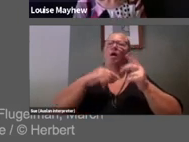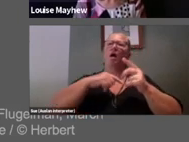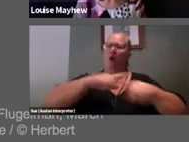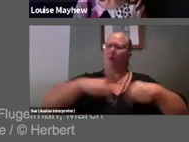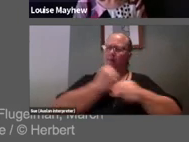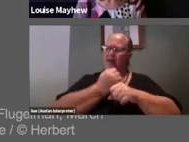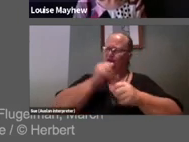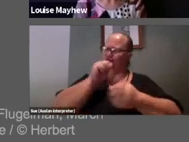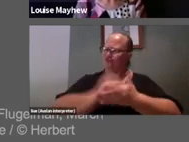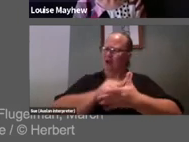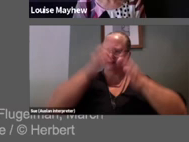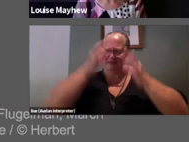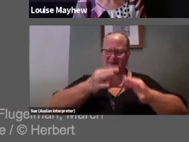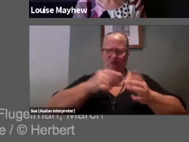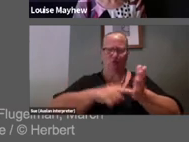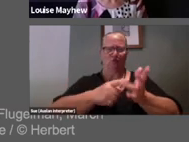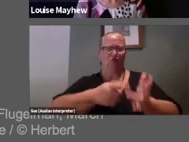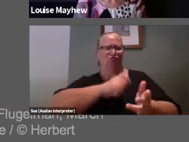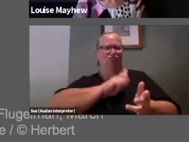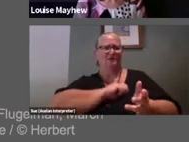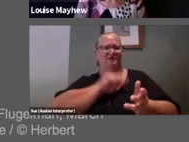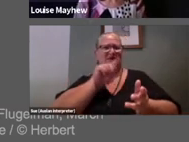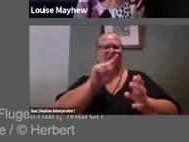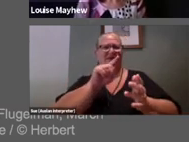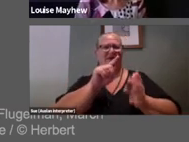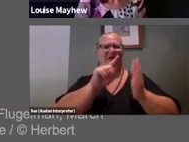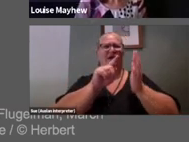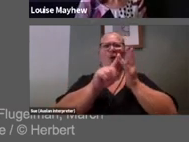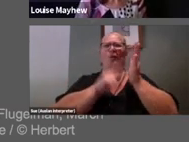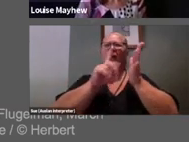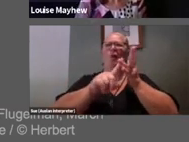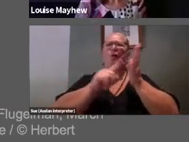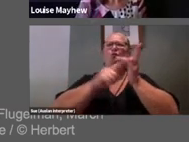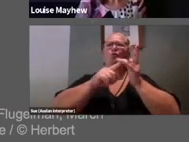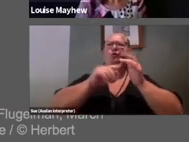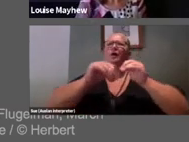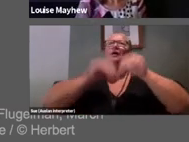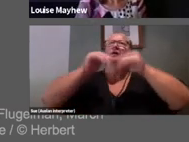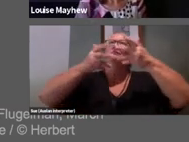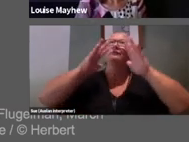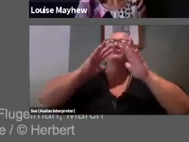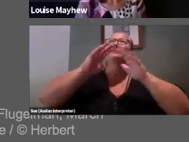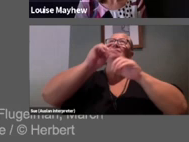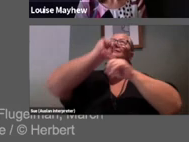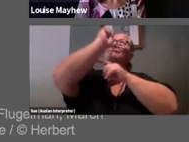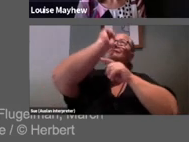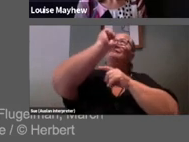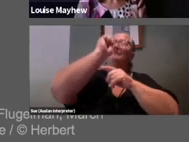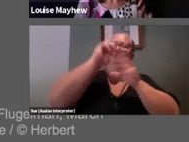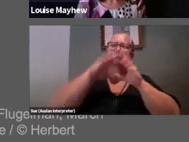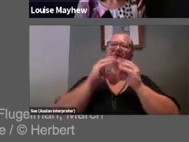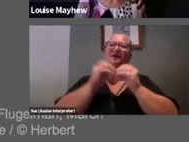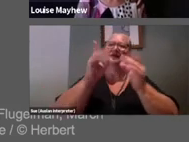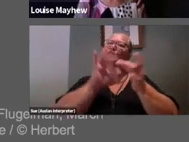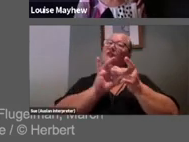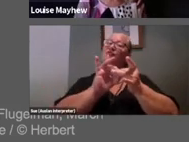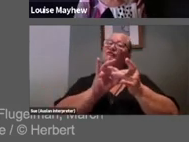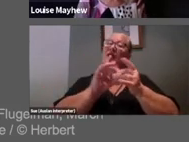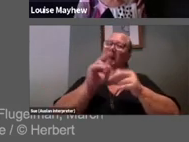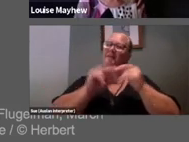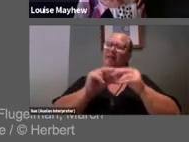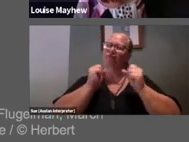were right to trust the artist, and so that relationship between us and Yoko Ono